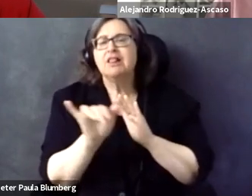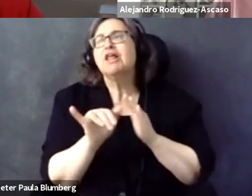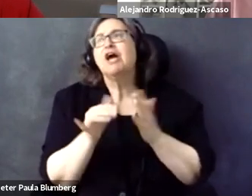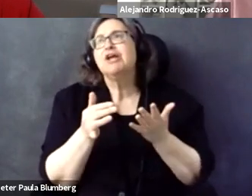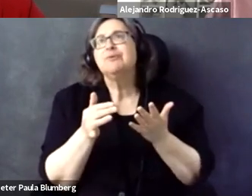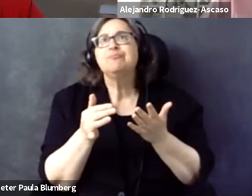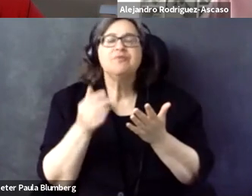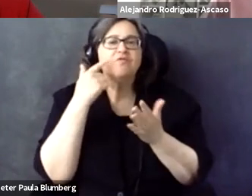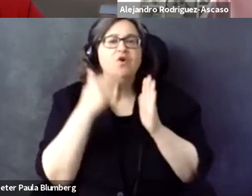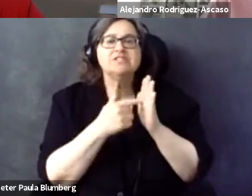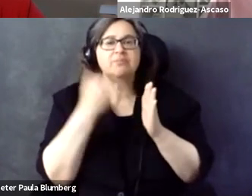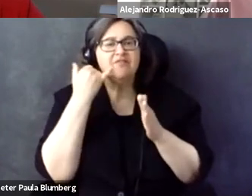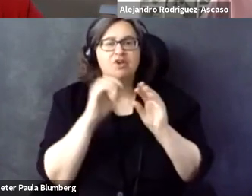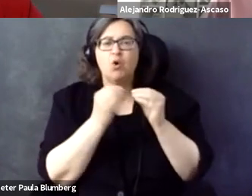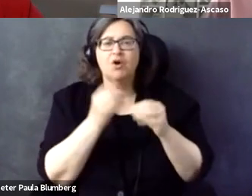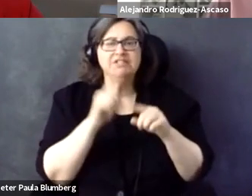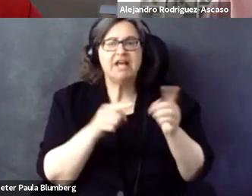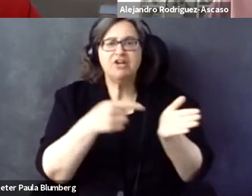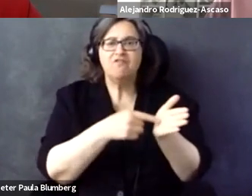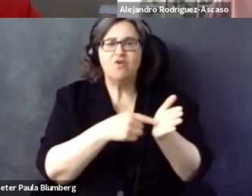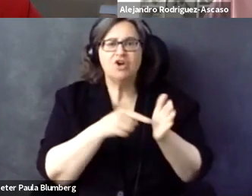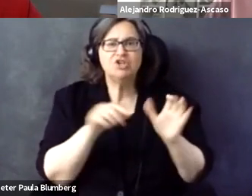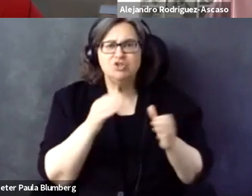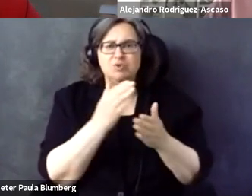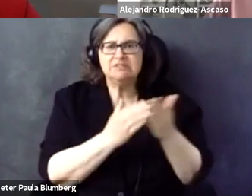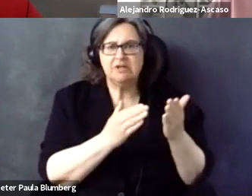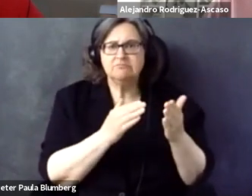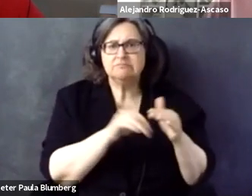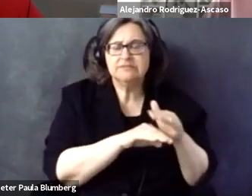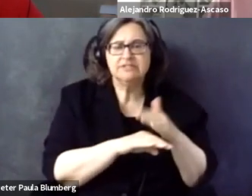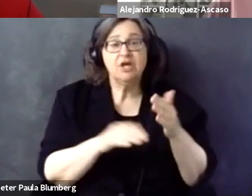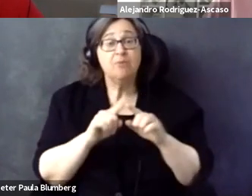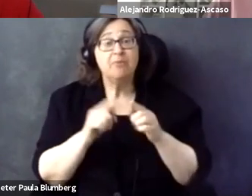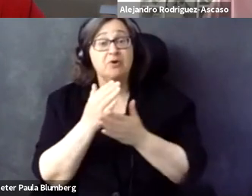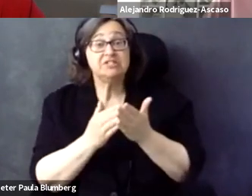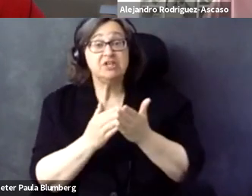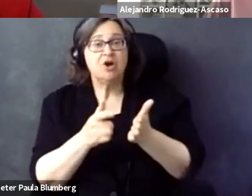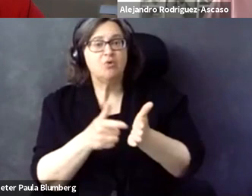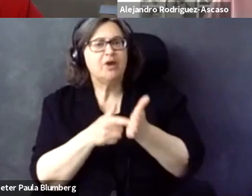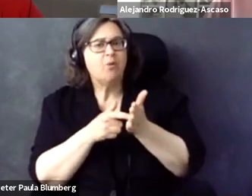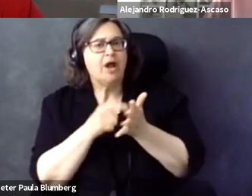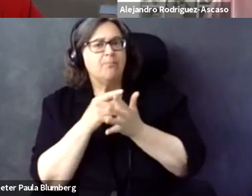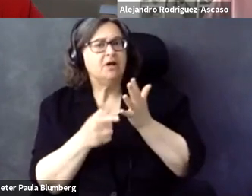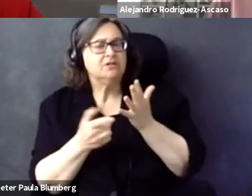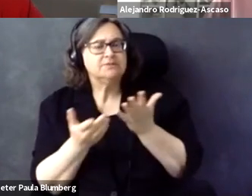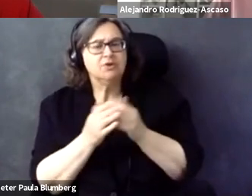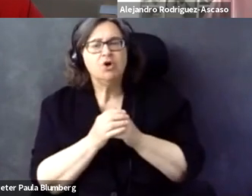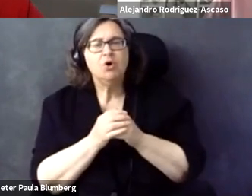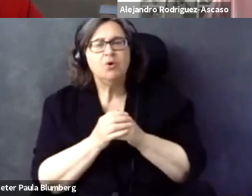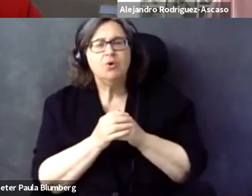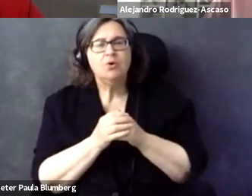So there's aspects related to policies like when an organization cannot afford to do certain things or